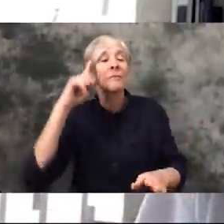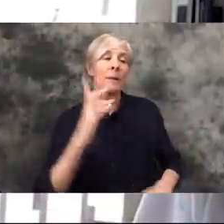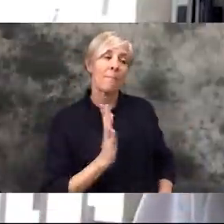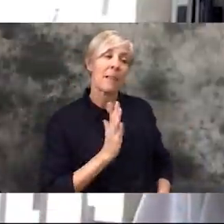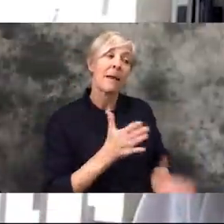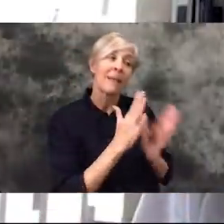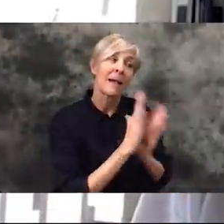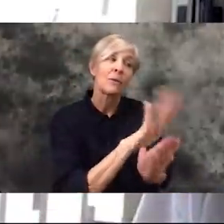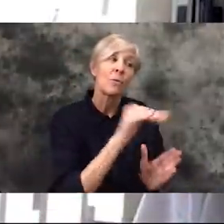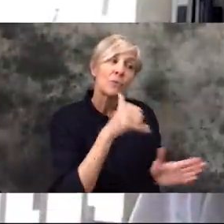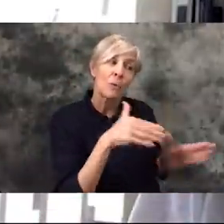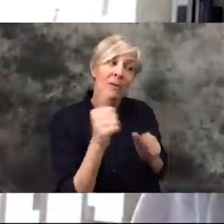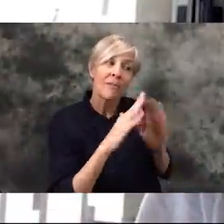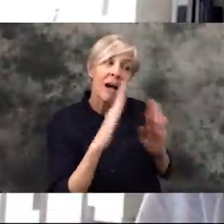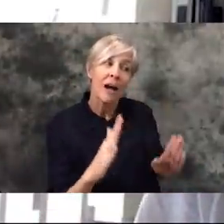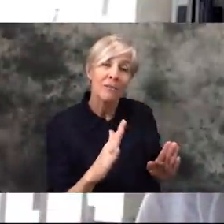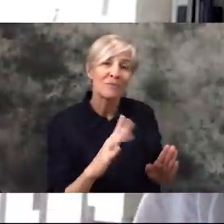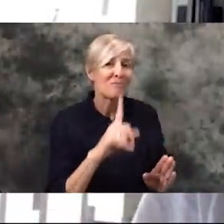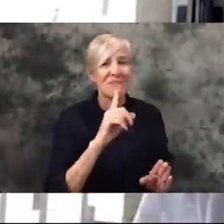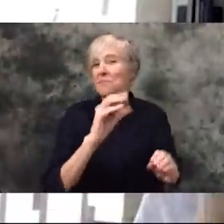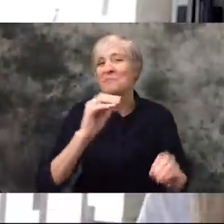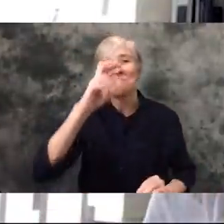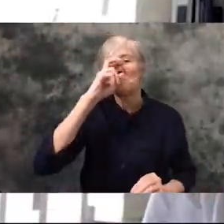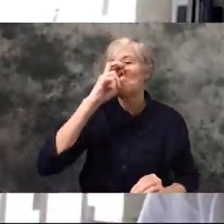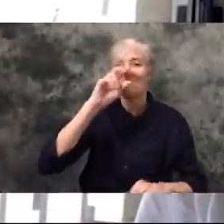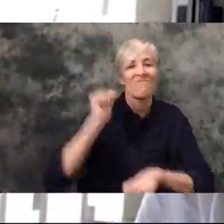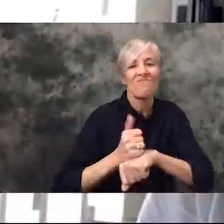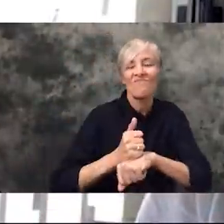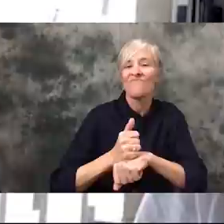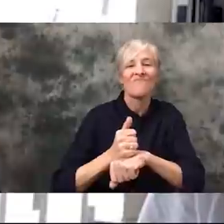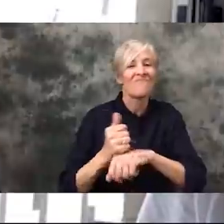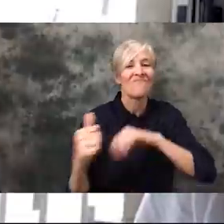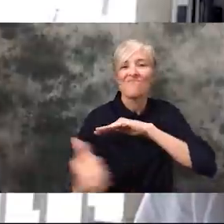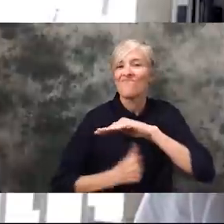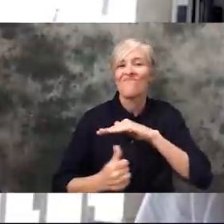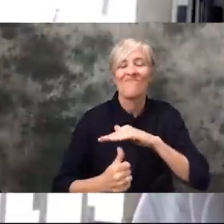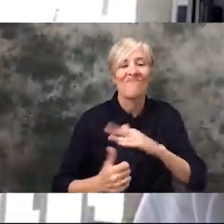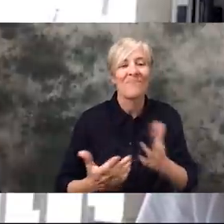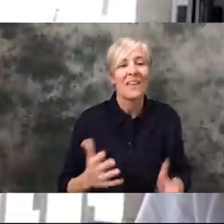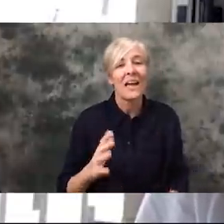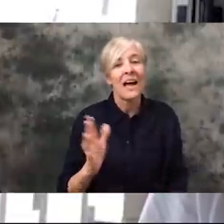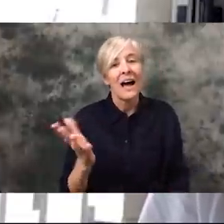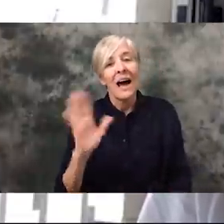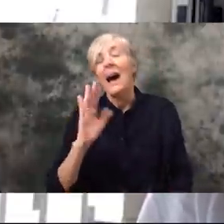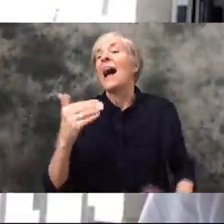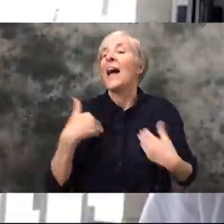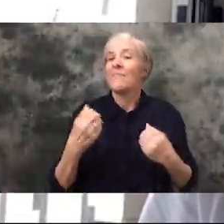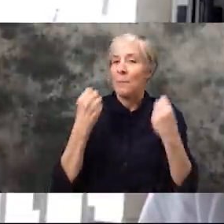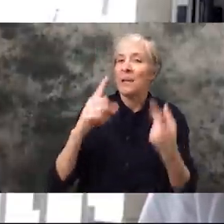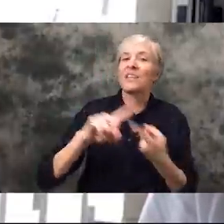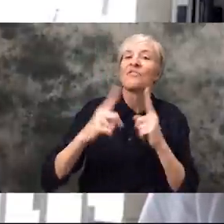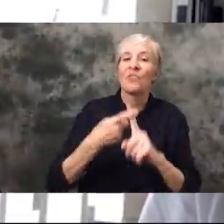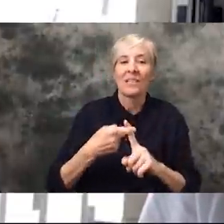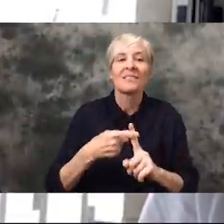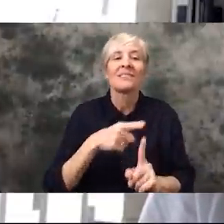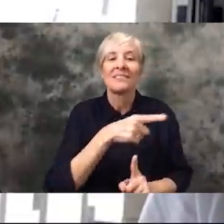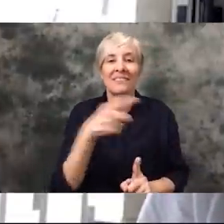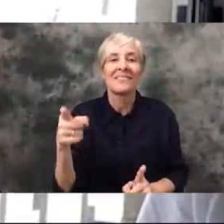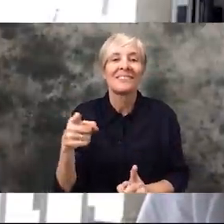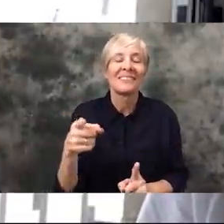asking us not to leave the house. But there's nothing strict in place. So, I know I've got a lot of friends around the world and we're a lot better off than